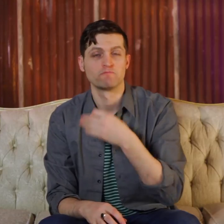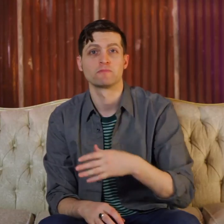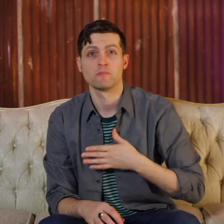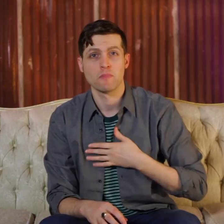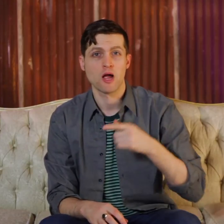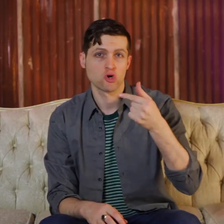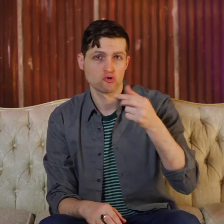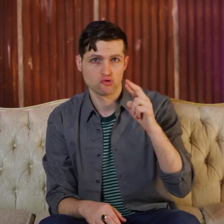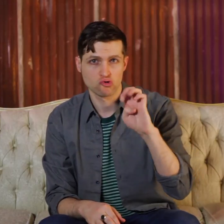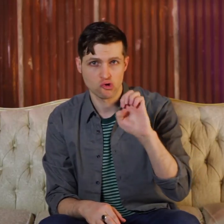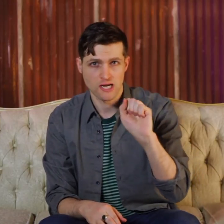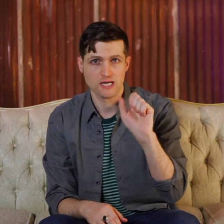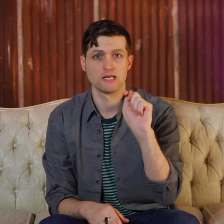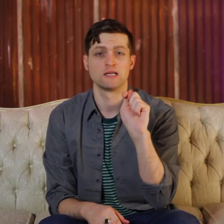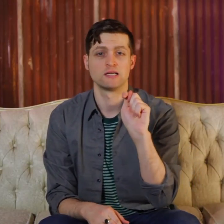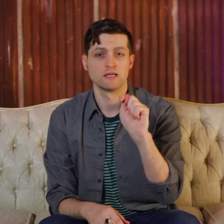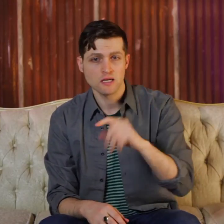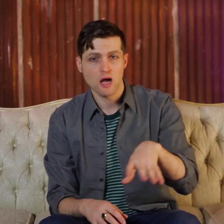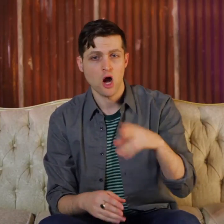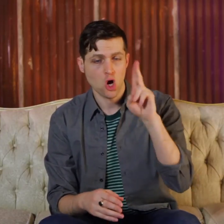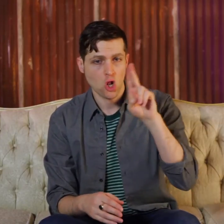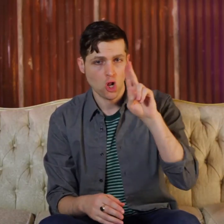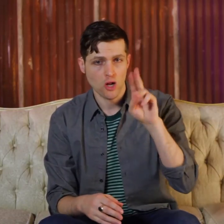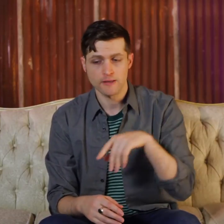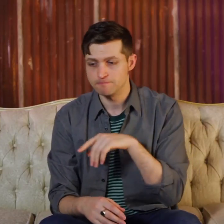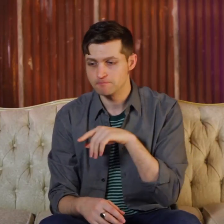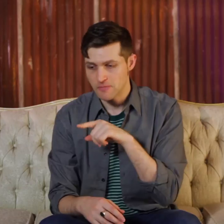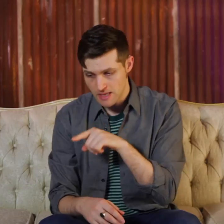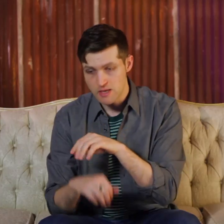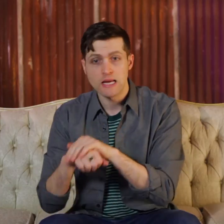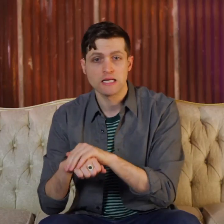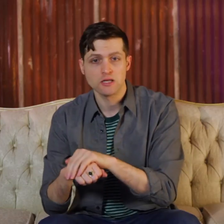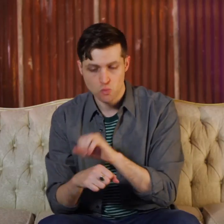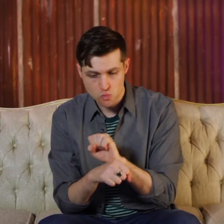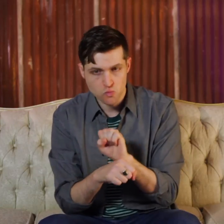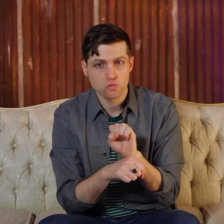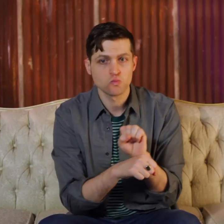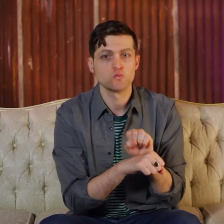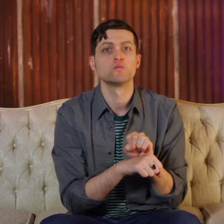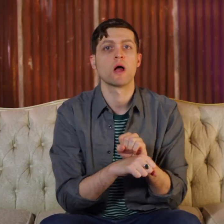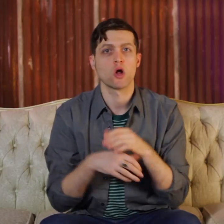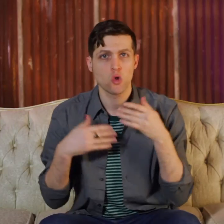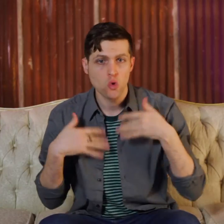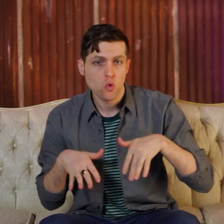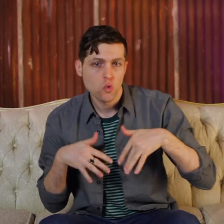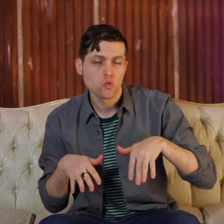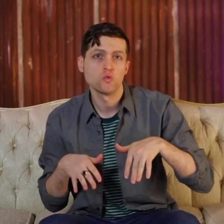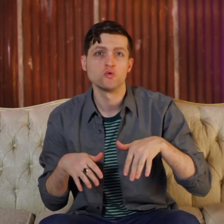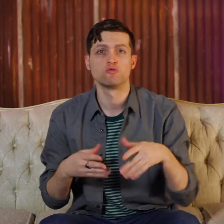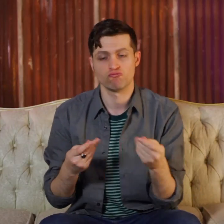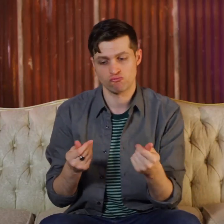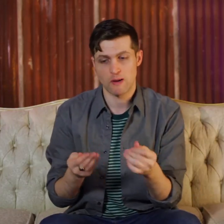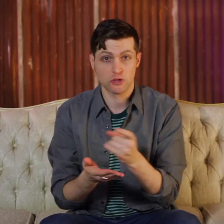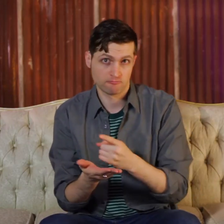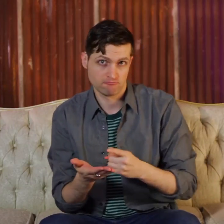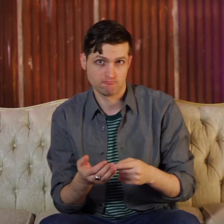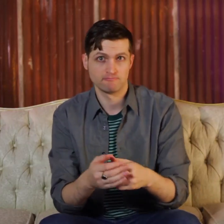my Great Uncle, he worked in England as a textile designer.